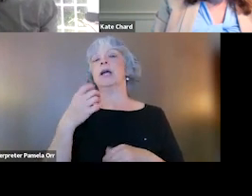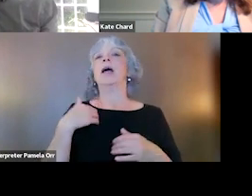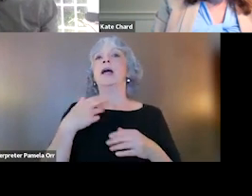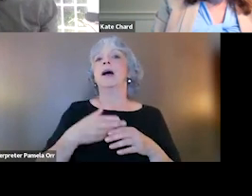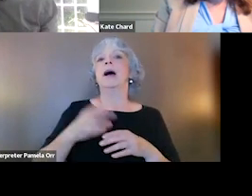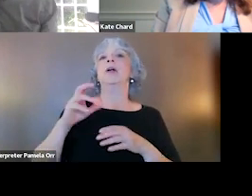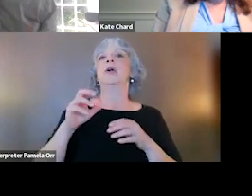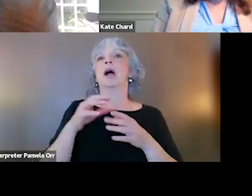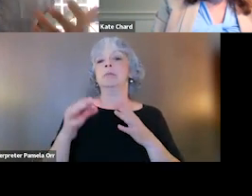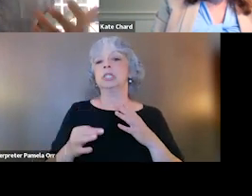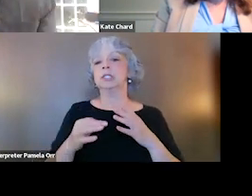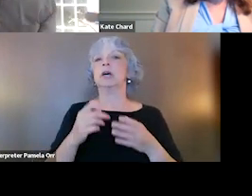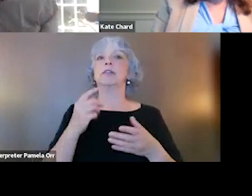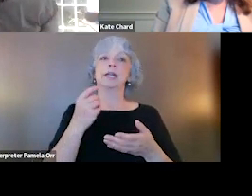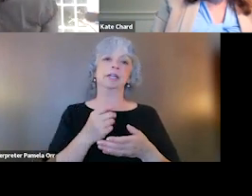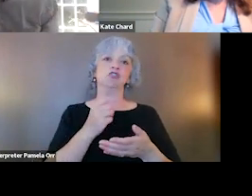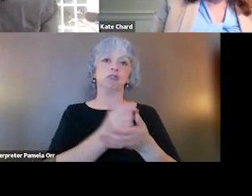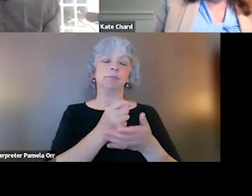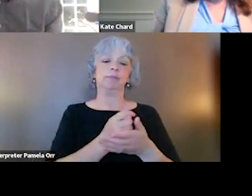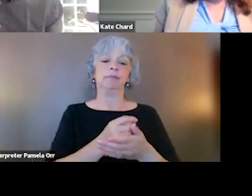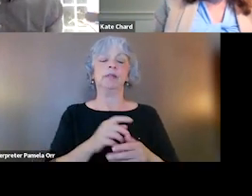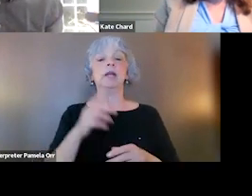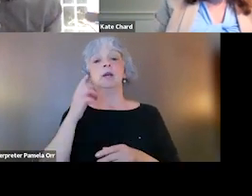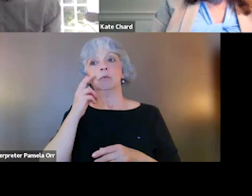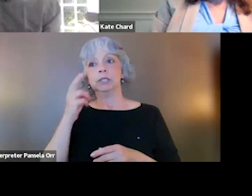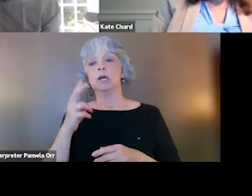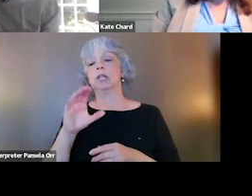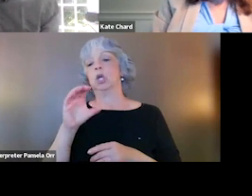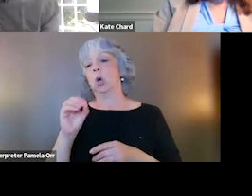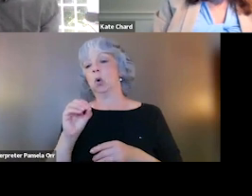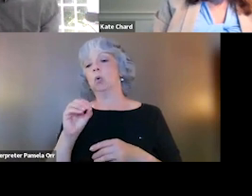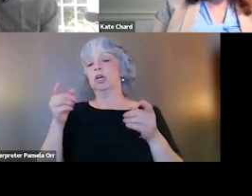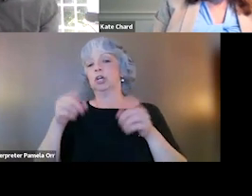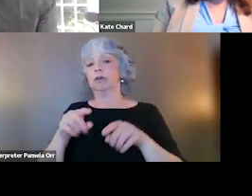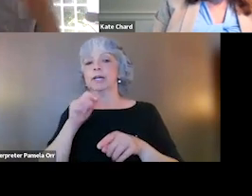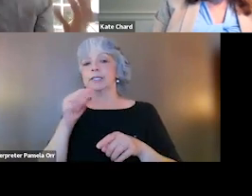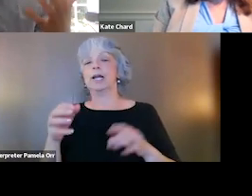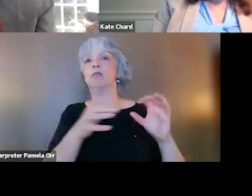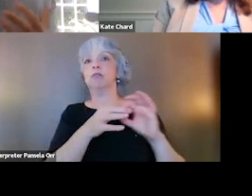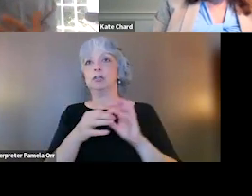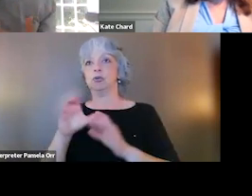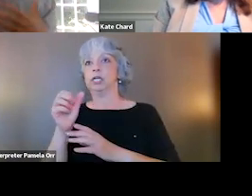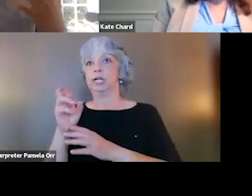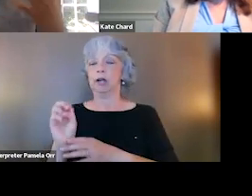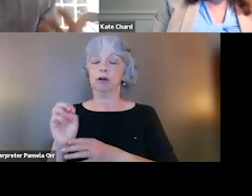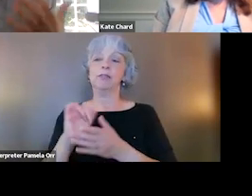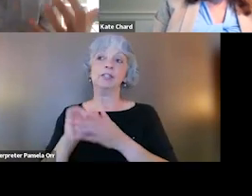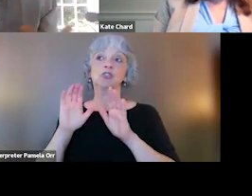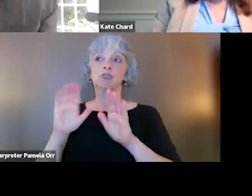So on the VA side, we saw that co-occurring study is not a barrier to care, which is great. And that's sort of what we'd like to see